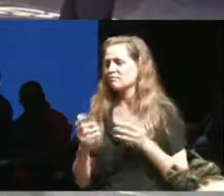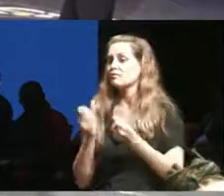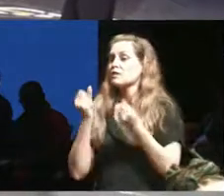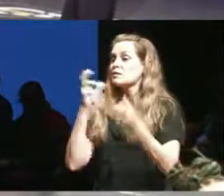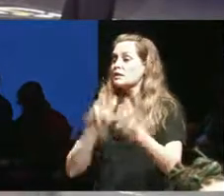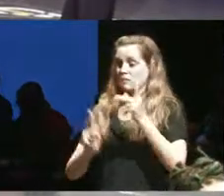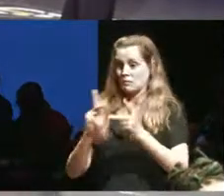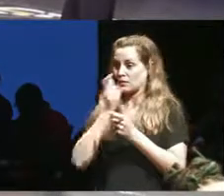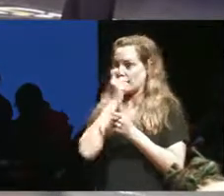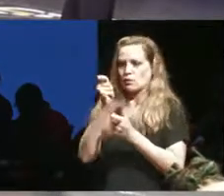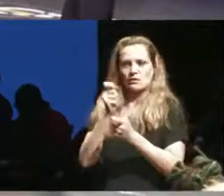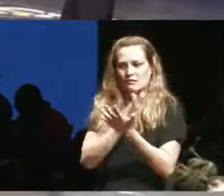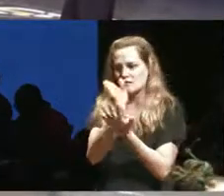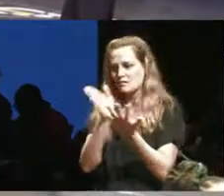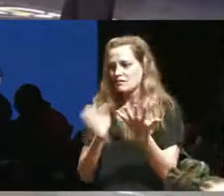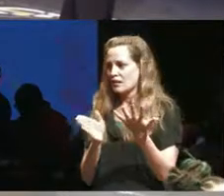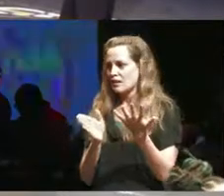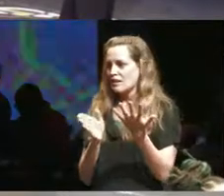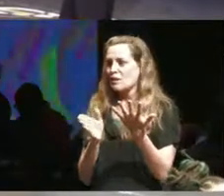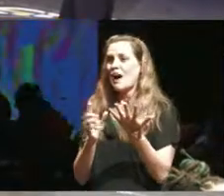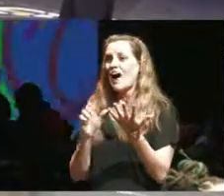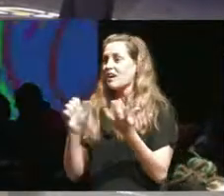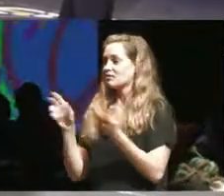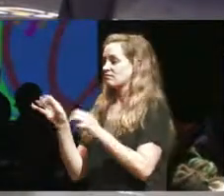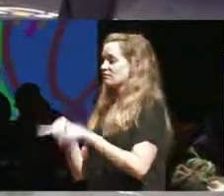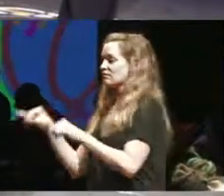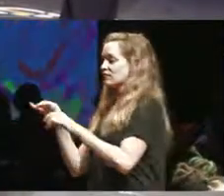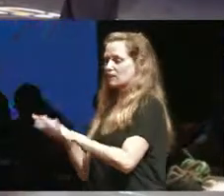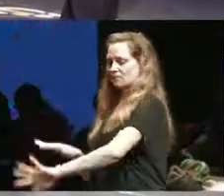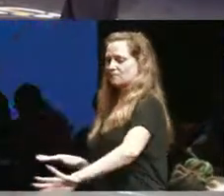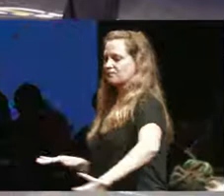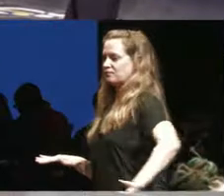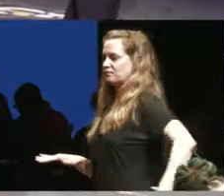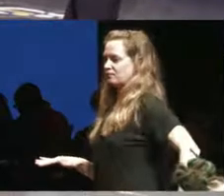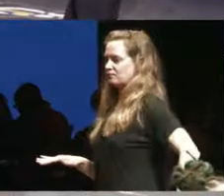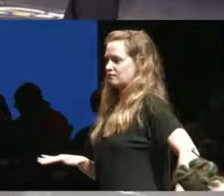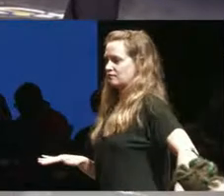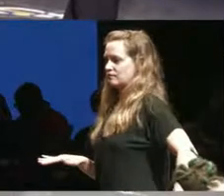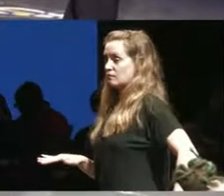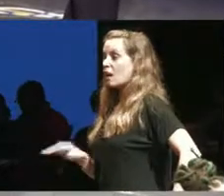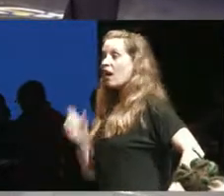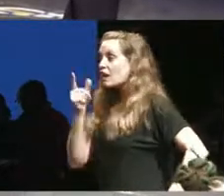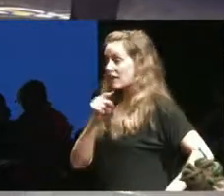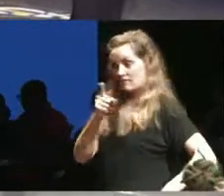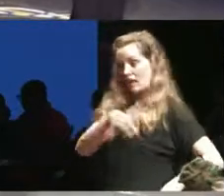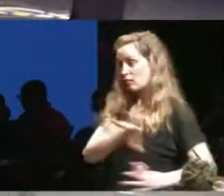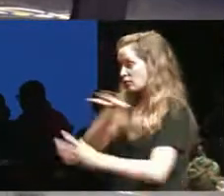interested in those fields but they've been really shut out and if they were at those tables some of the decisions that get made on the very first time you have